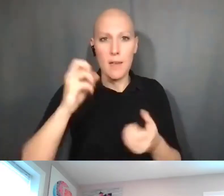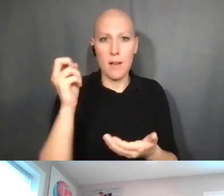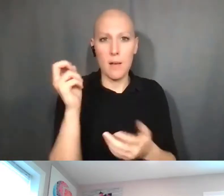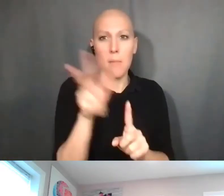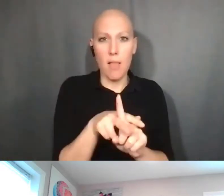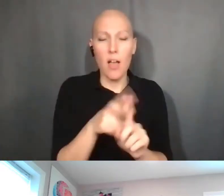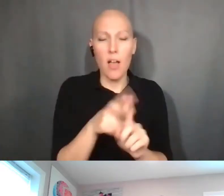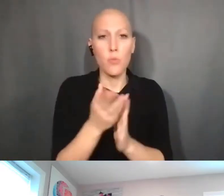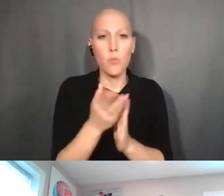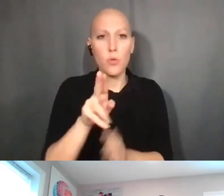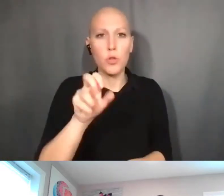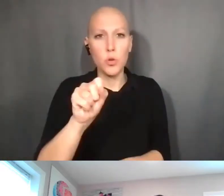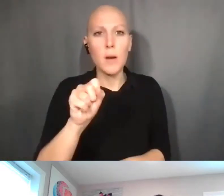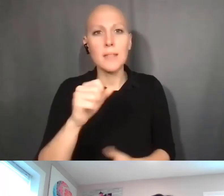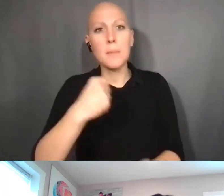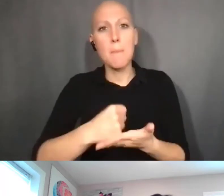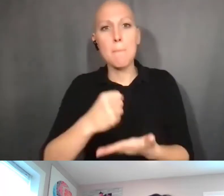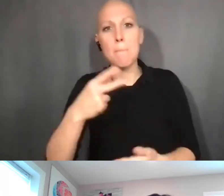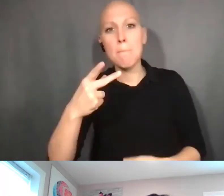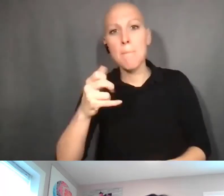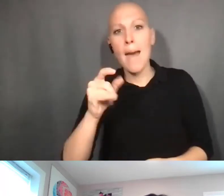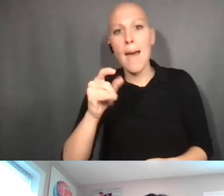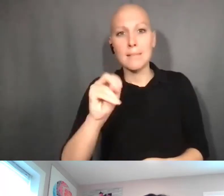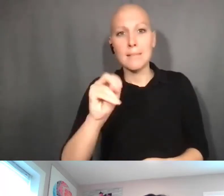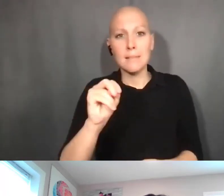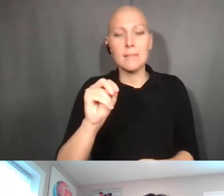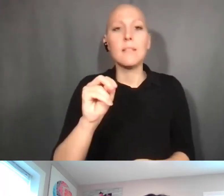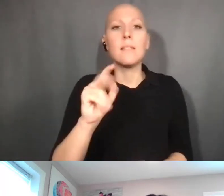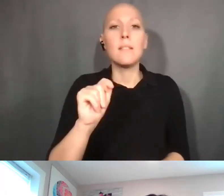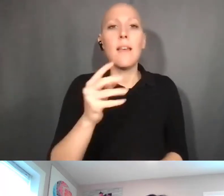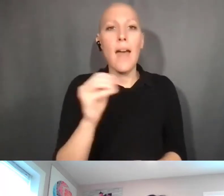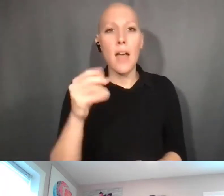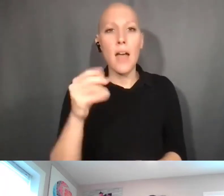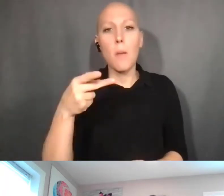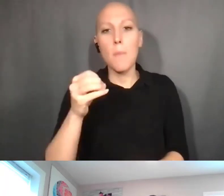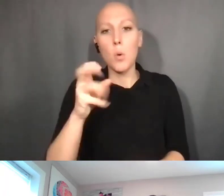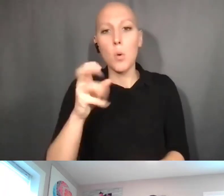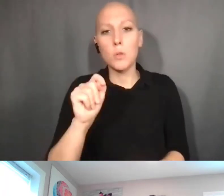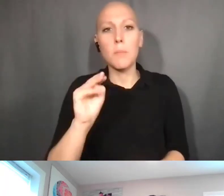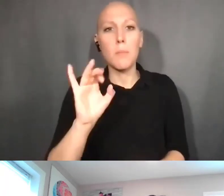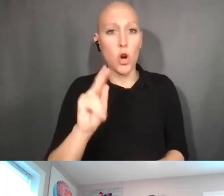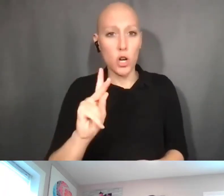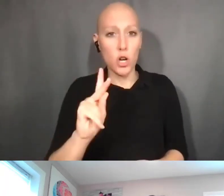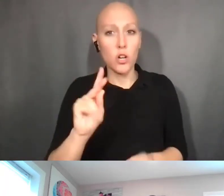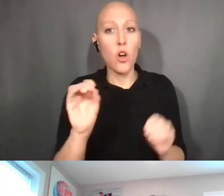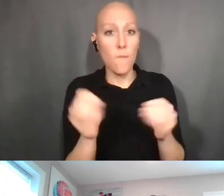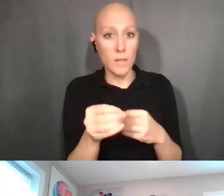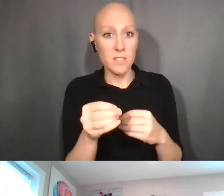and that can be done either with a provisional patent application which is very very simple,